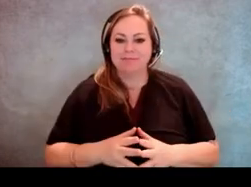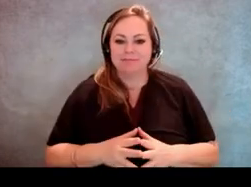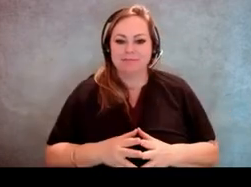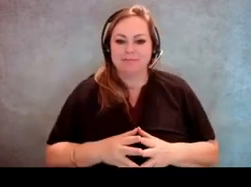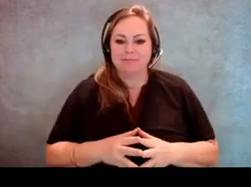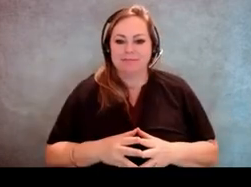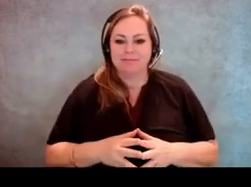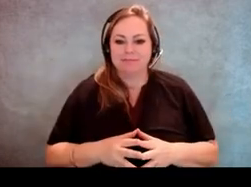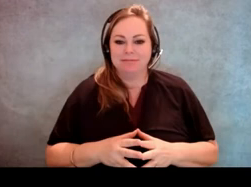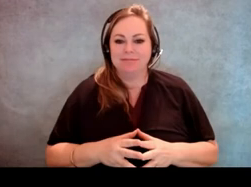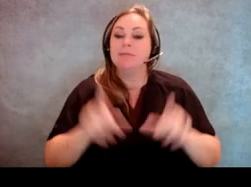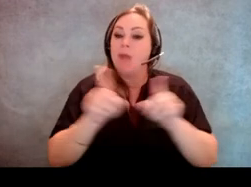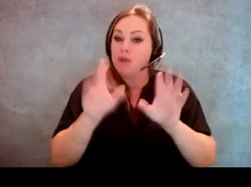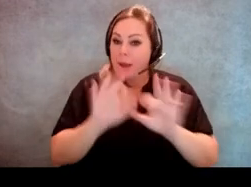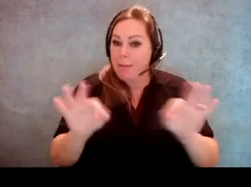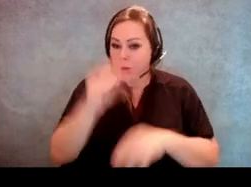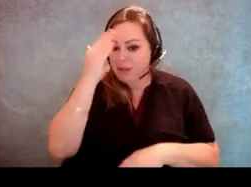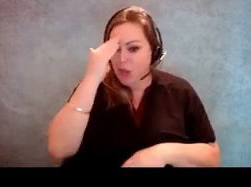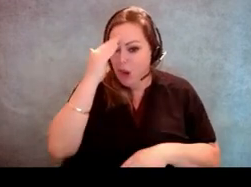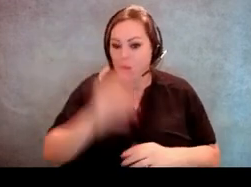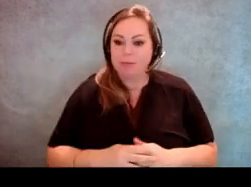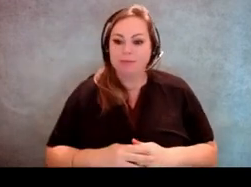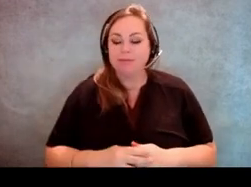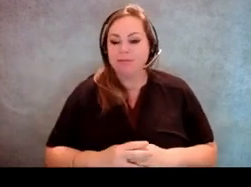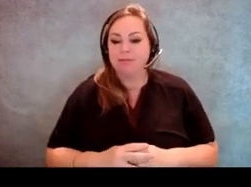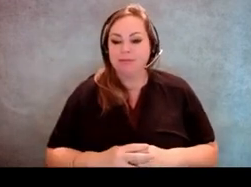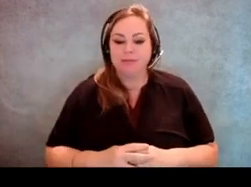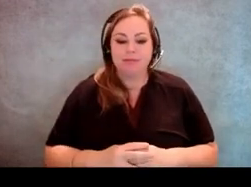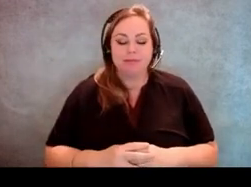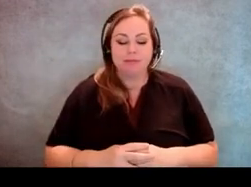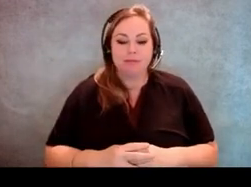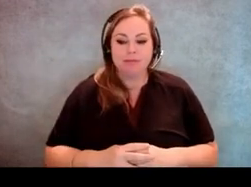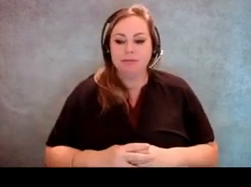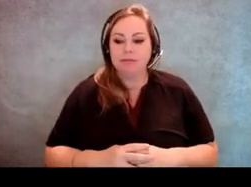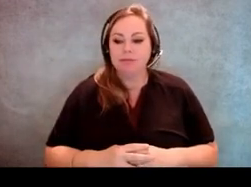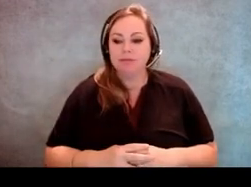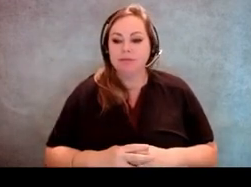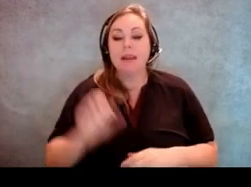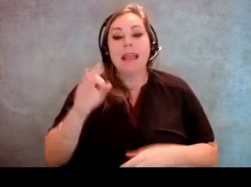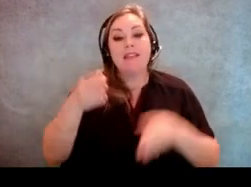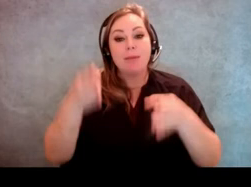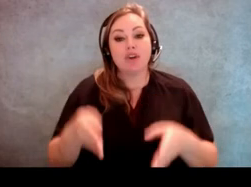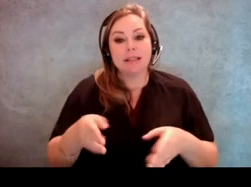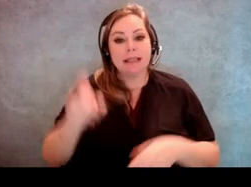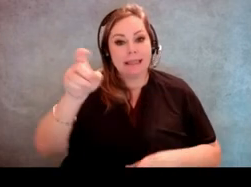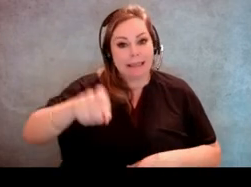[Jeff Miller] The other thing to know, I guess we should just mention there is that if a person needs someone